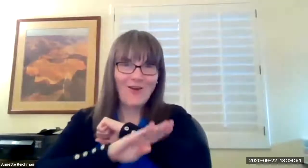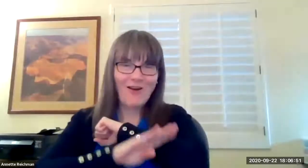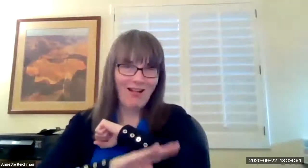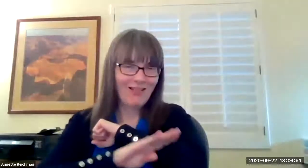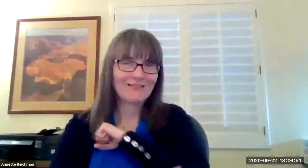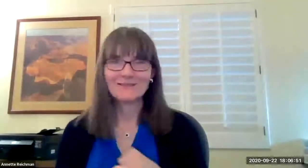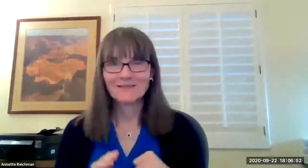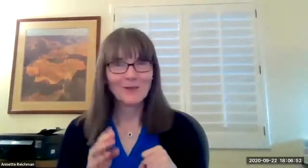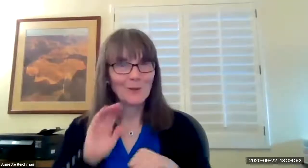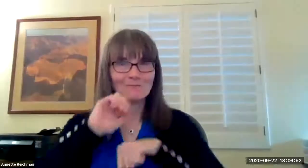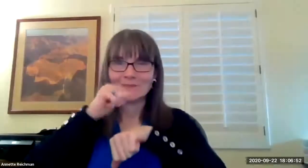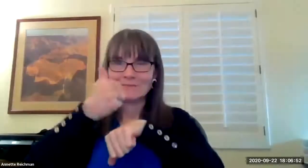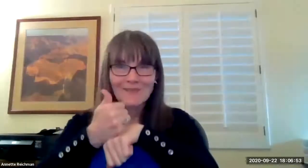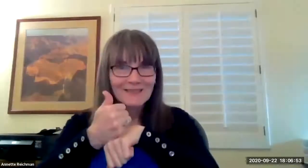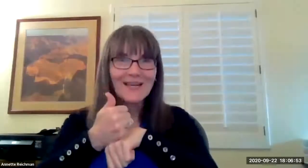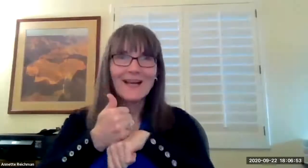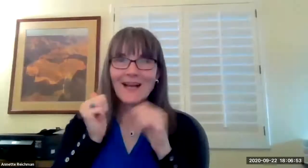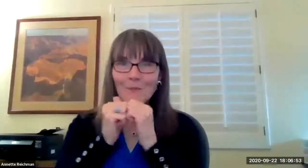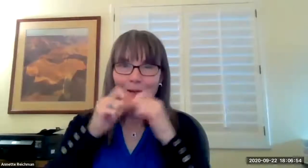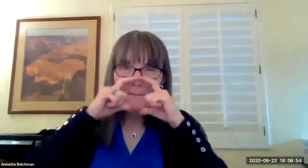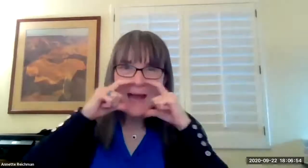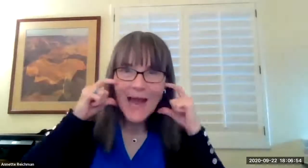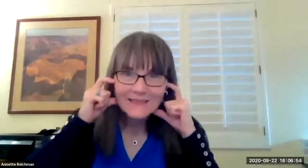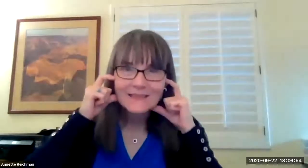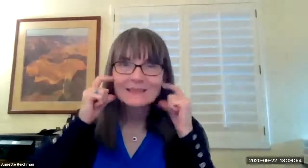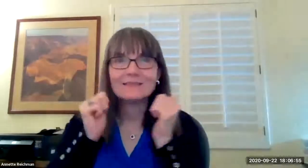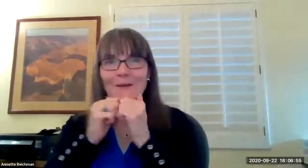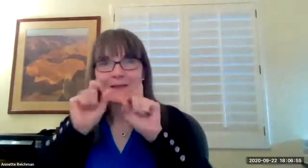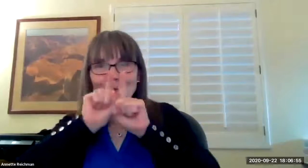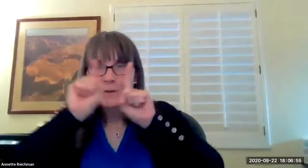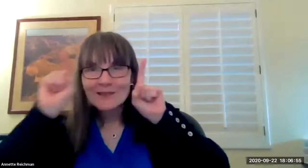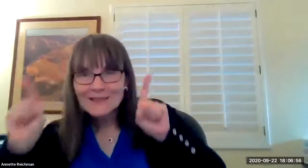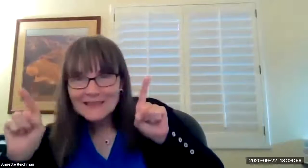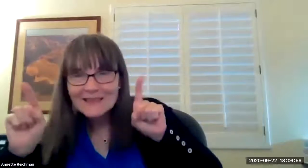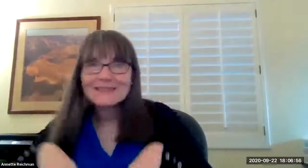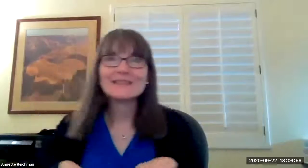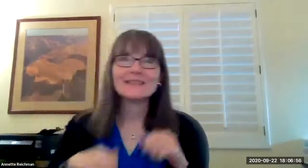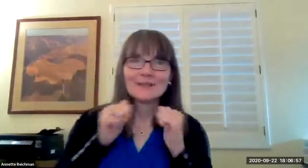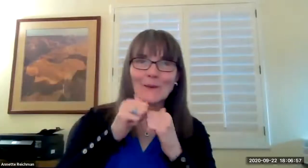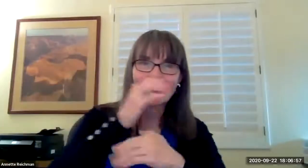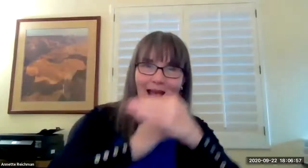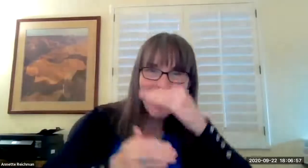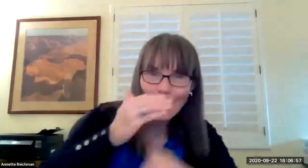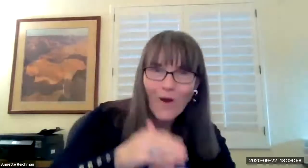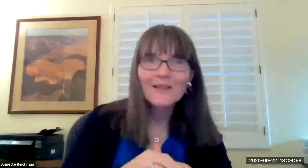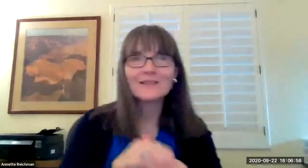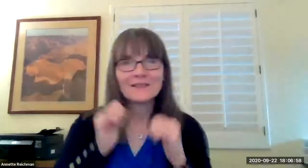summer for that